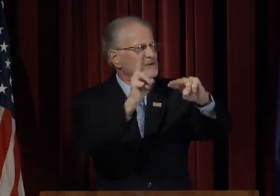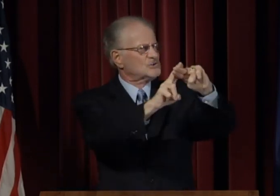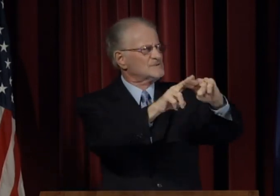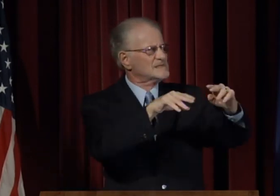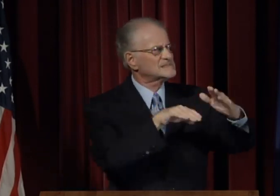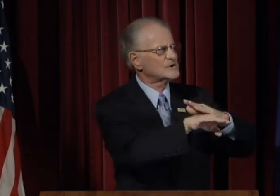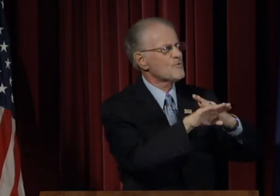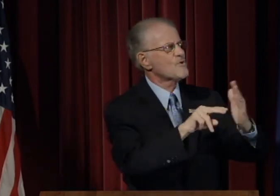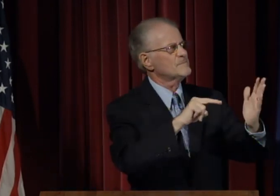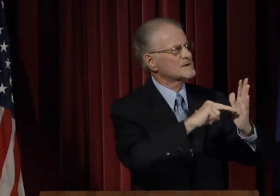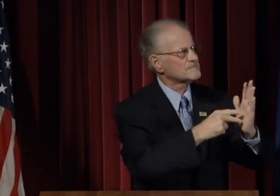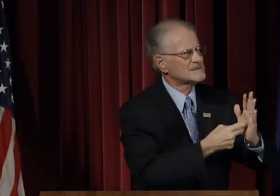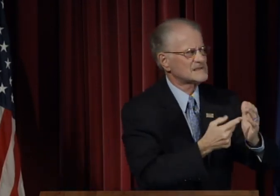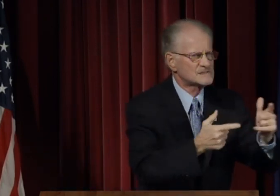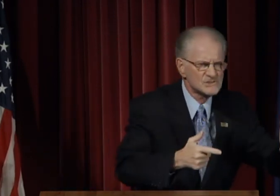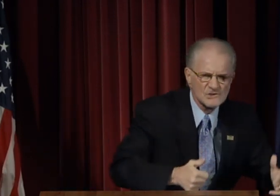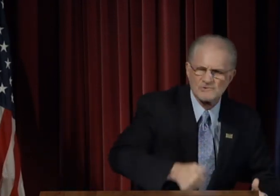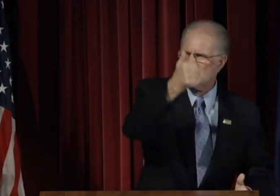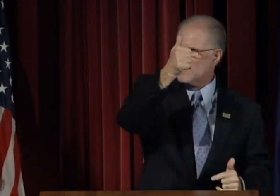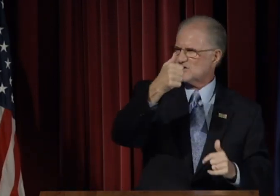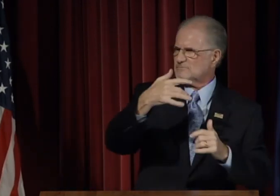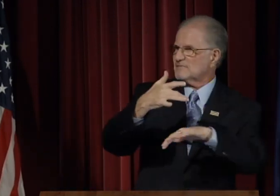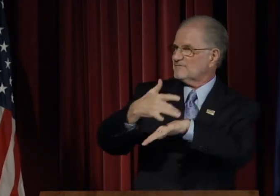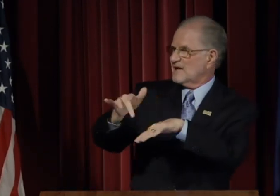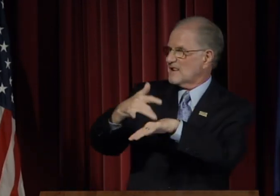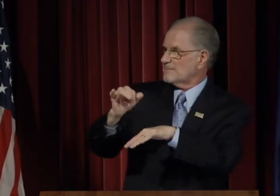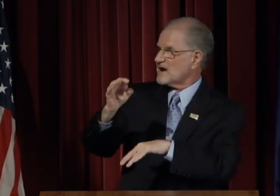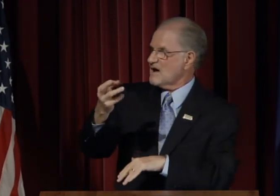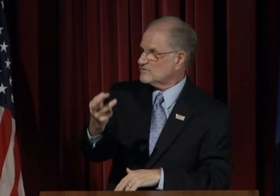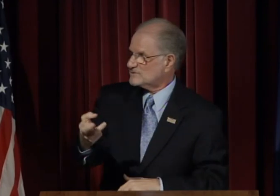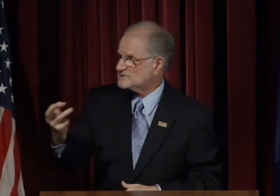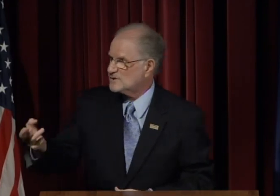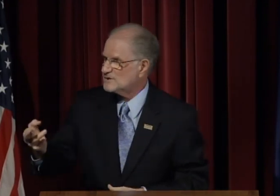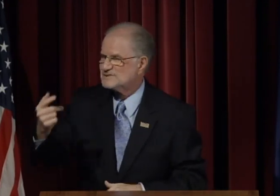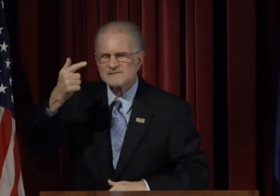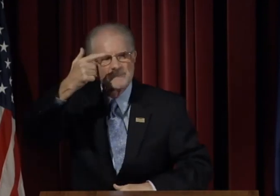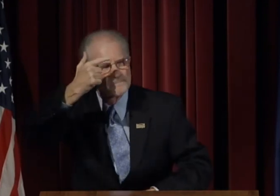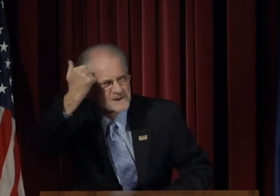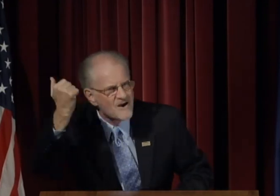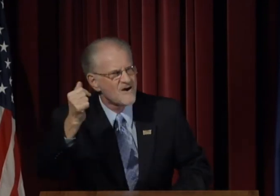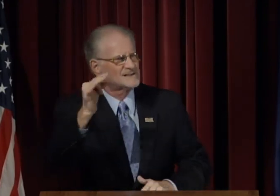Increased enrollment means greater availability